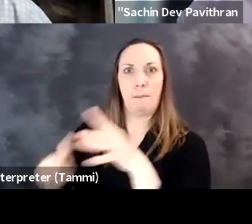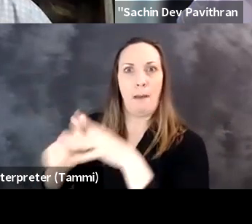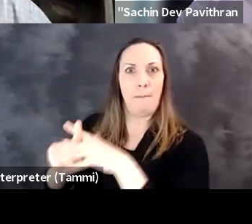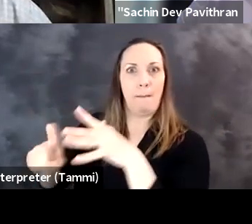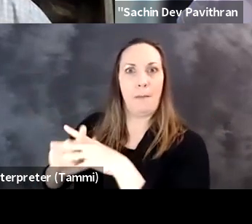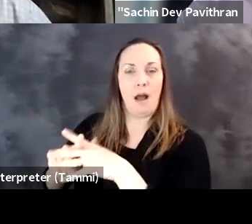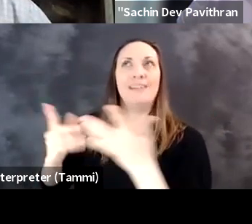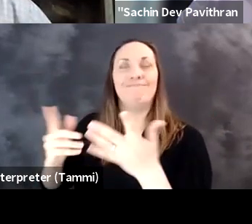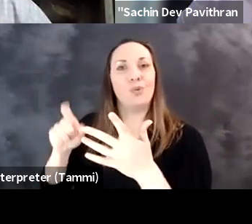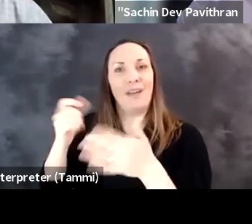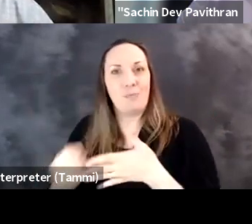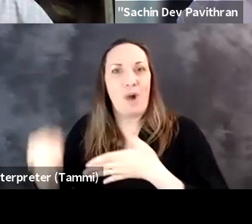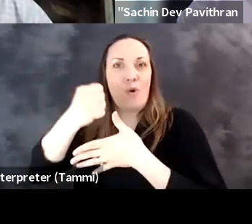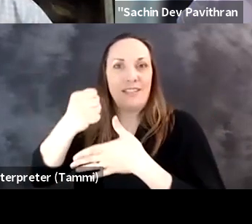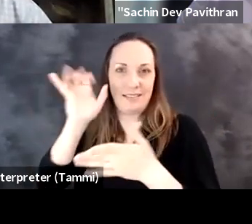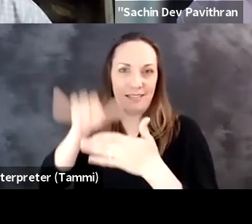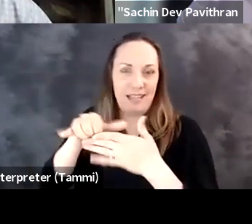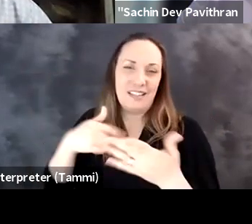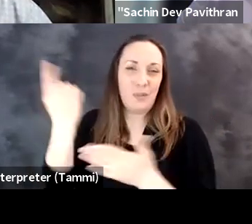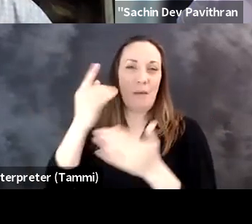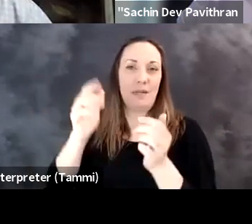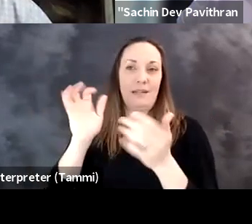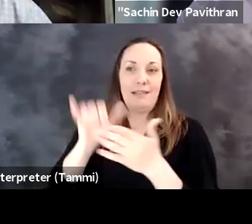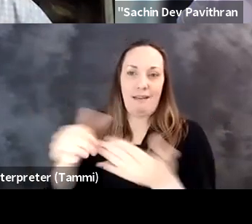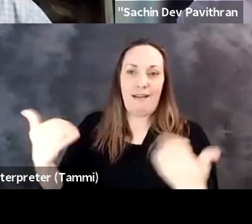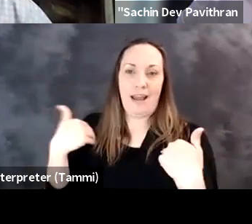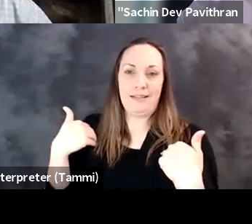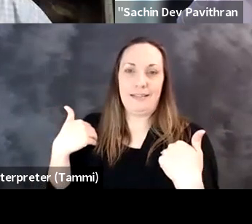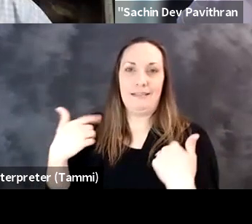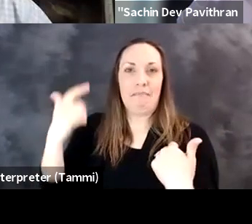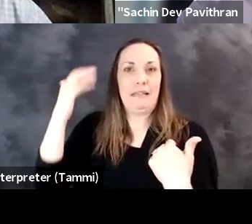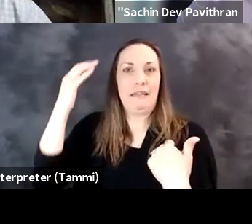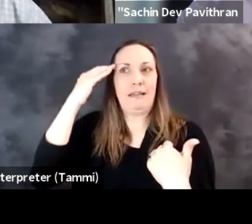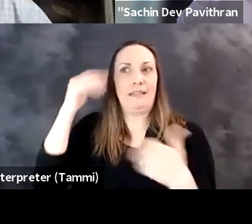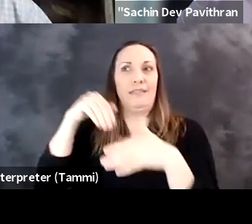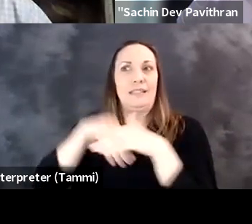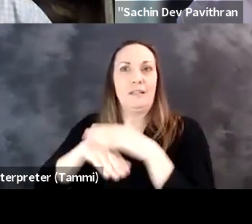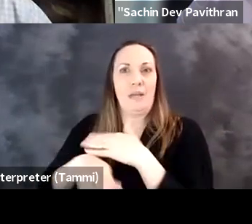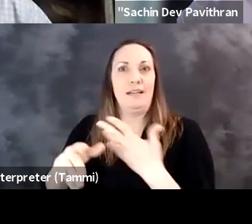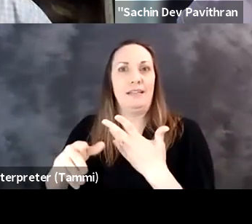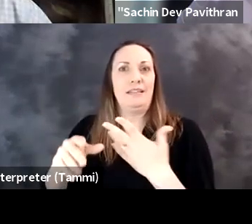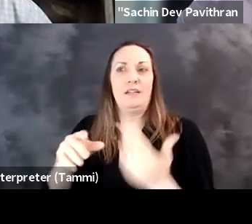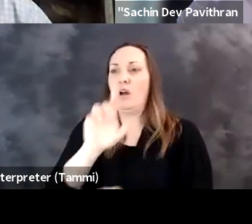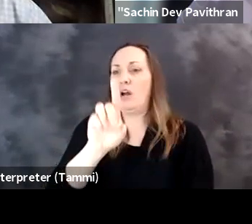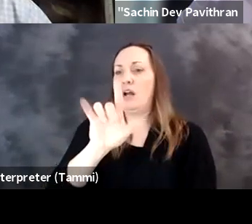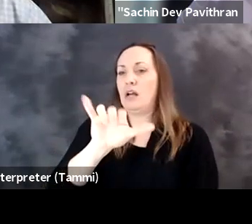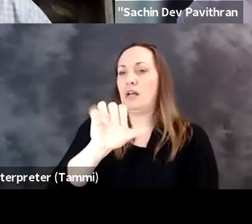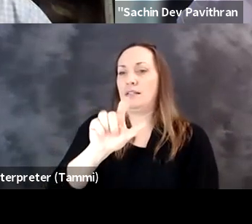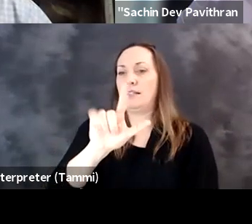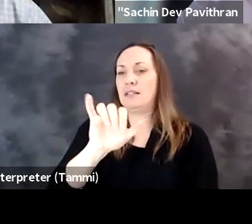meetings not fully paying attention because we're seeing our inbox fill up, our mailbox fill up.